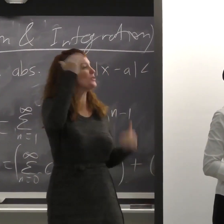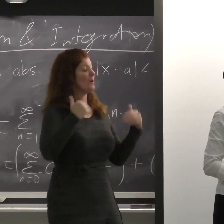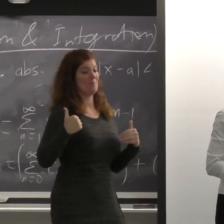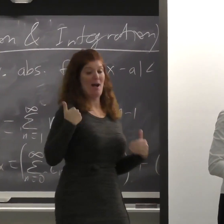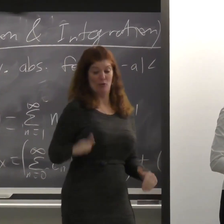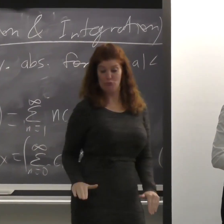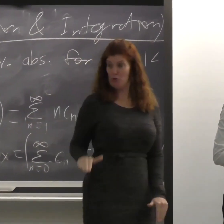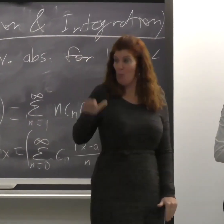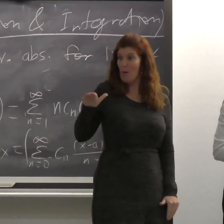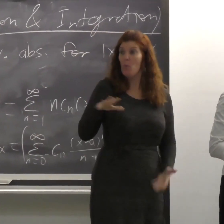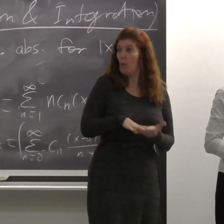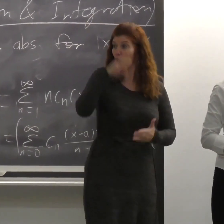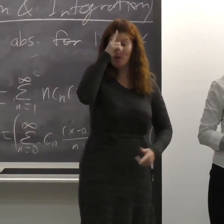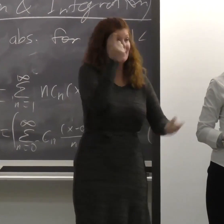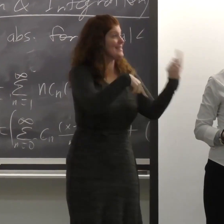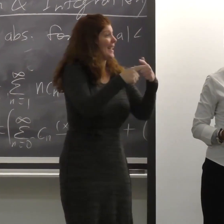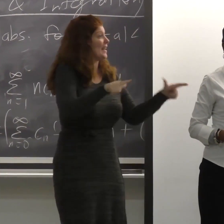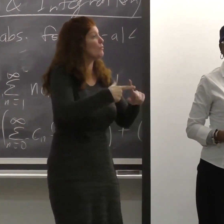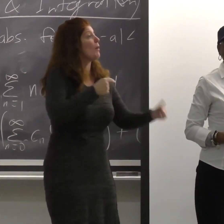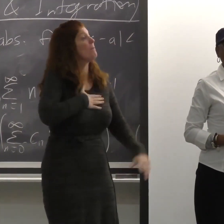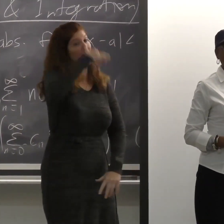we learned signs from our brother.